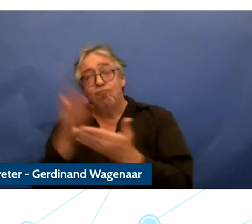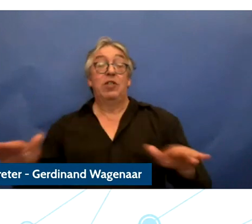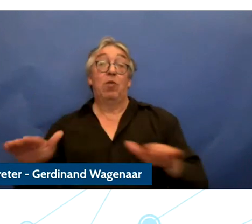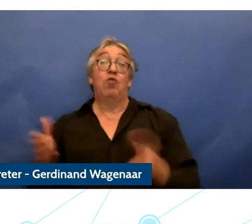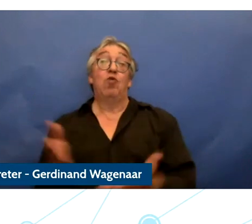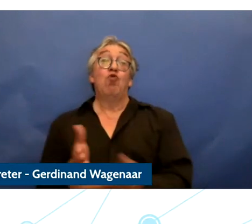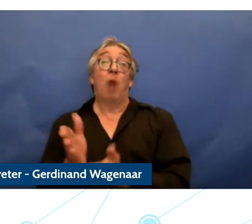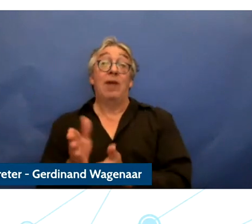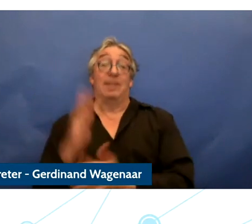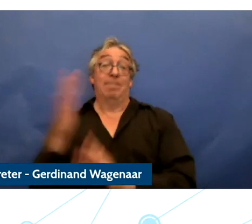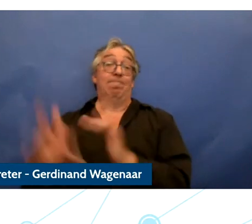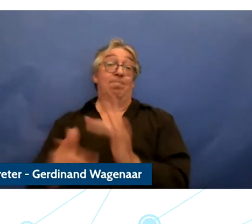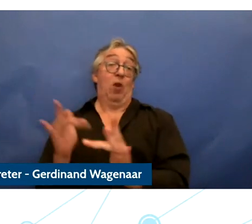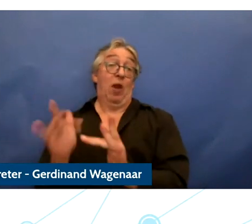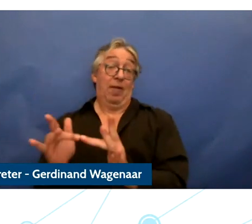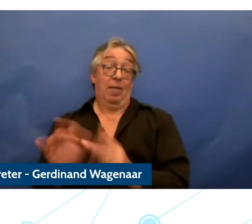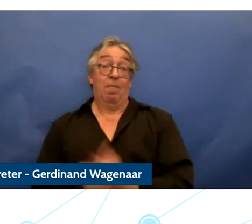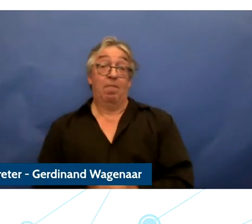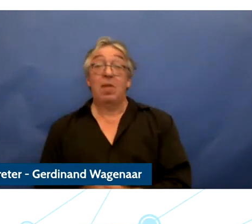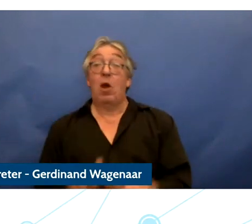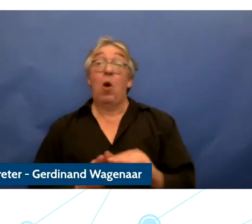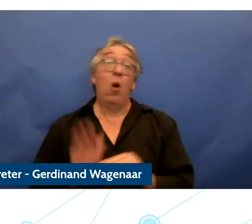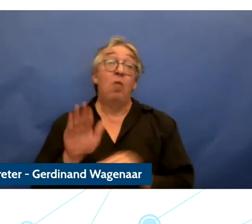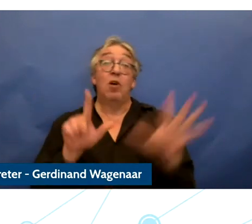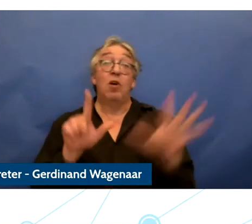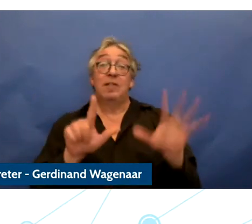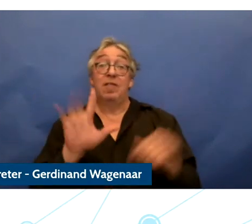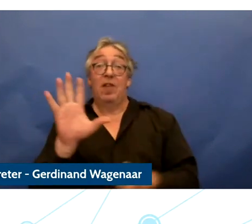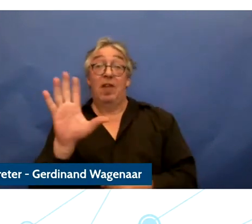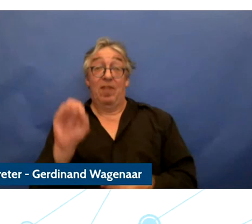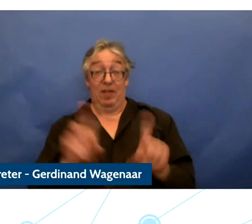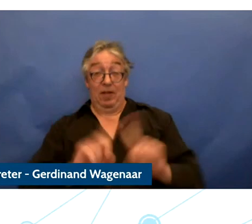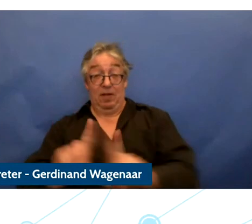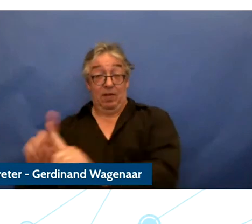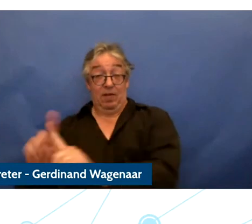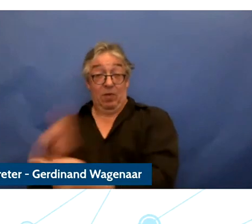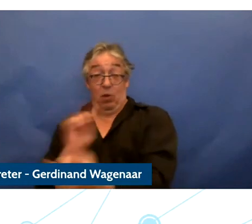rights in the digital world and over 750 of these respond ends were children and